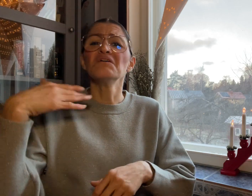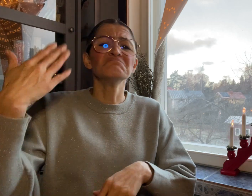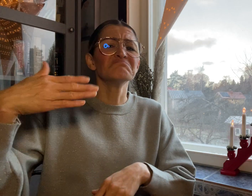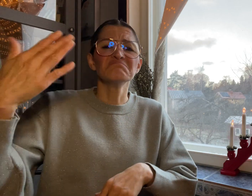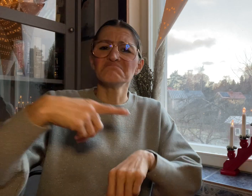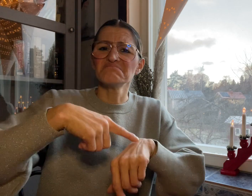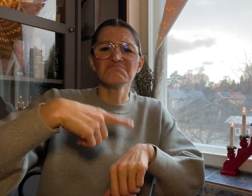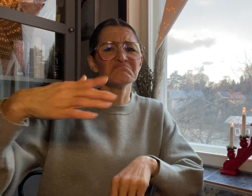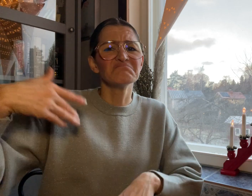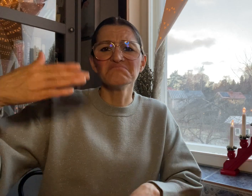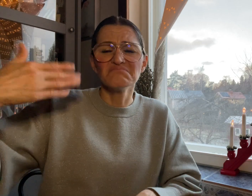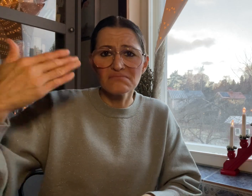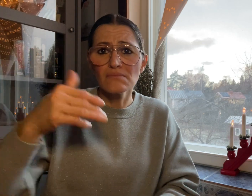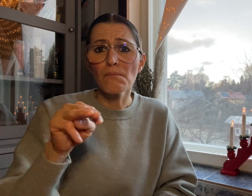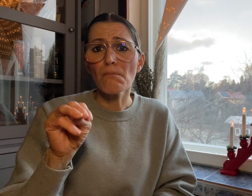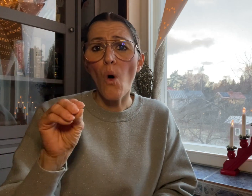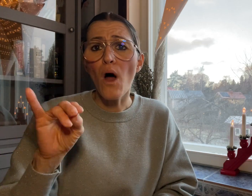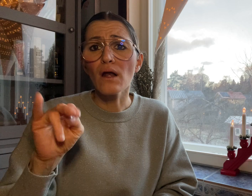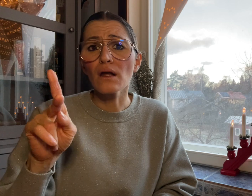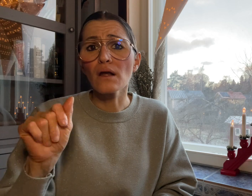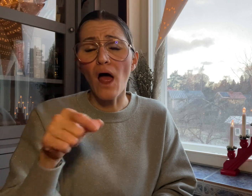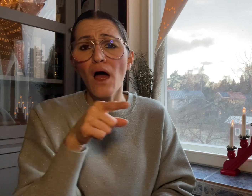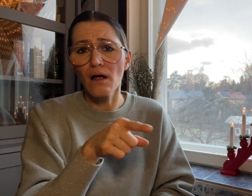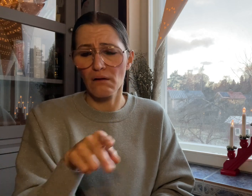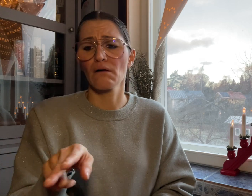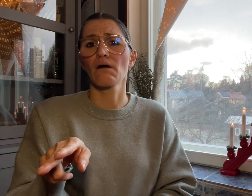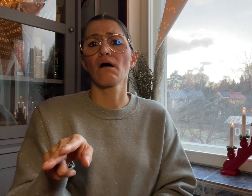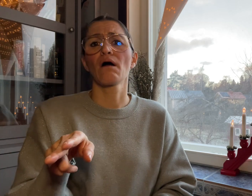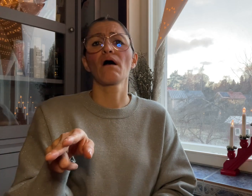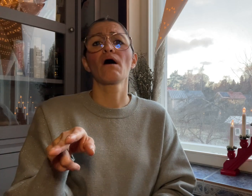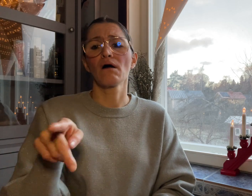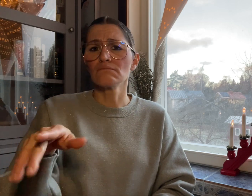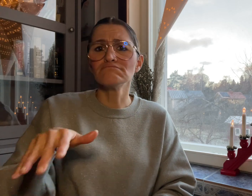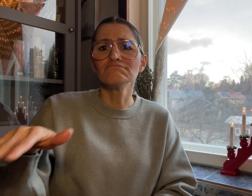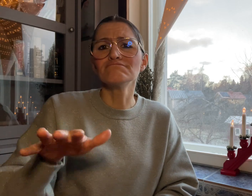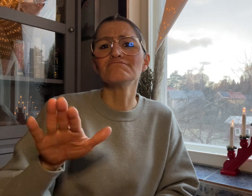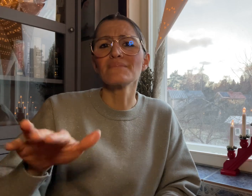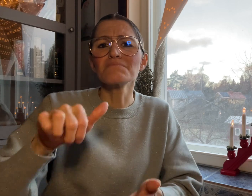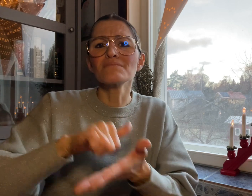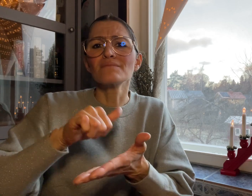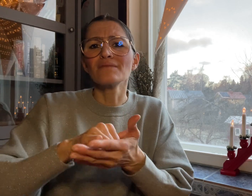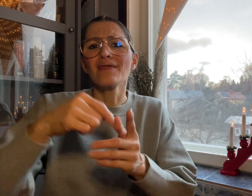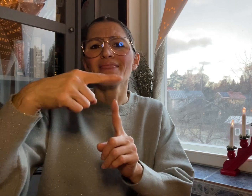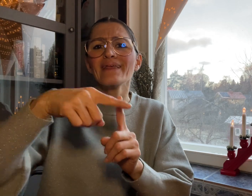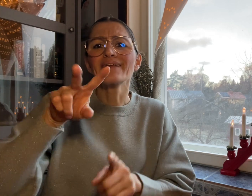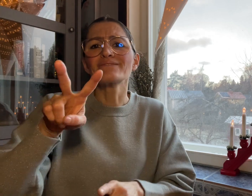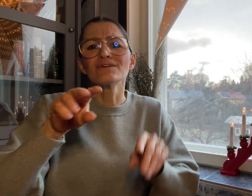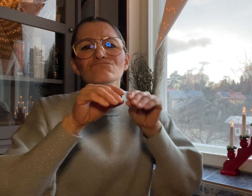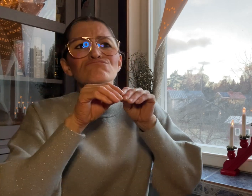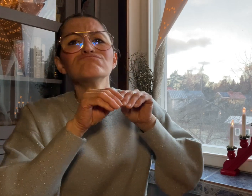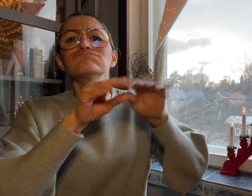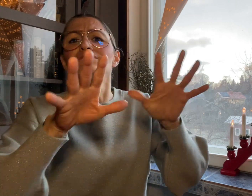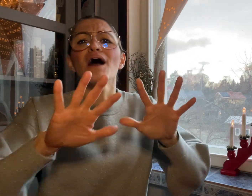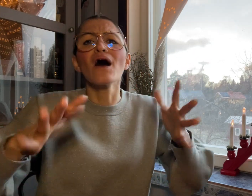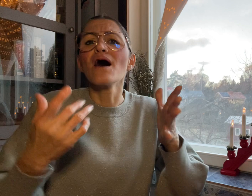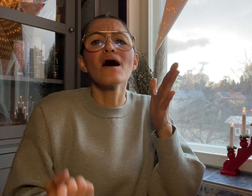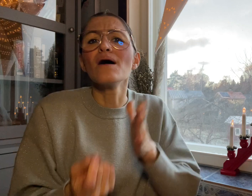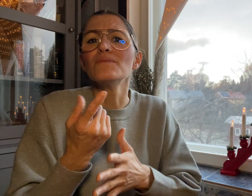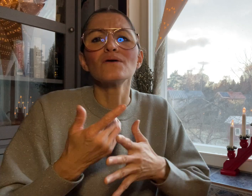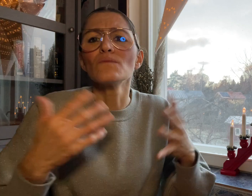Later, Monika found out from local news that